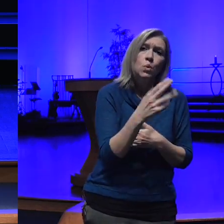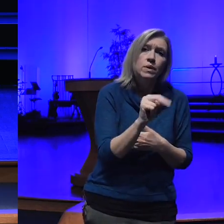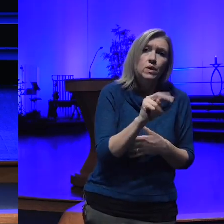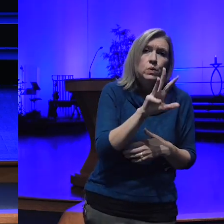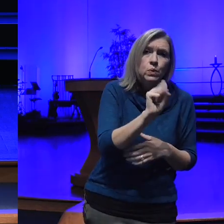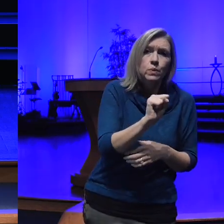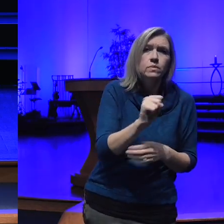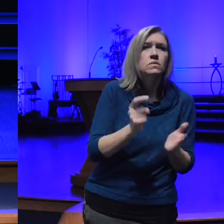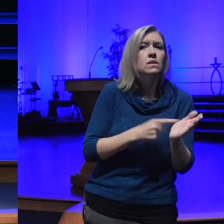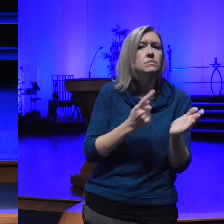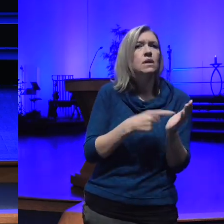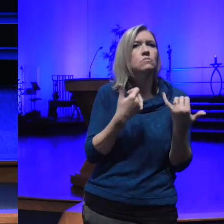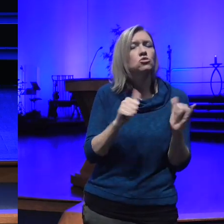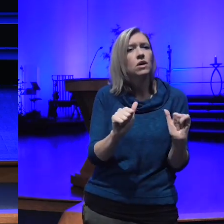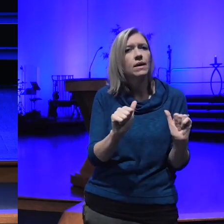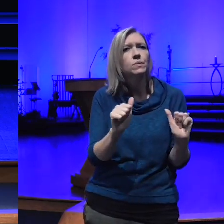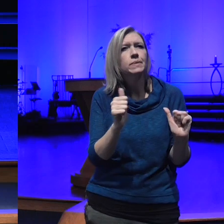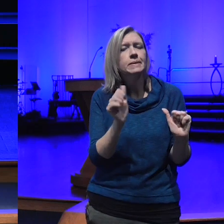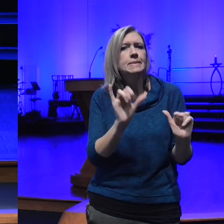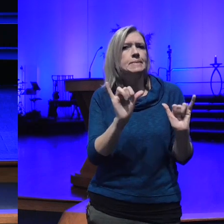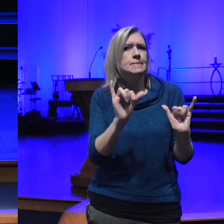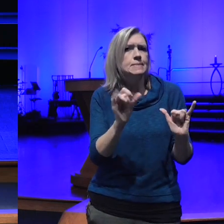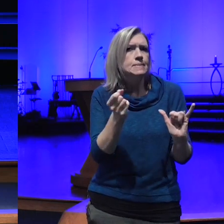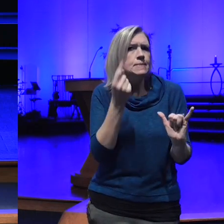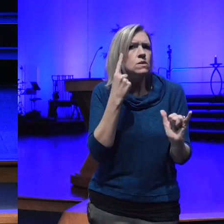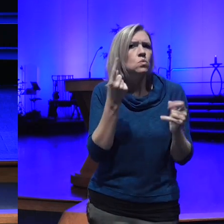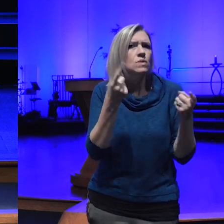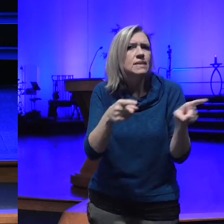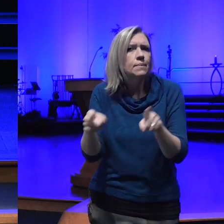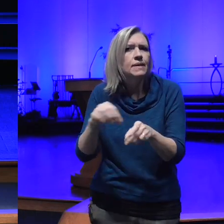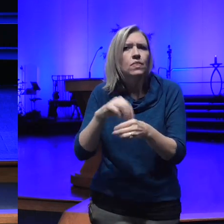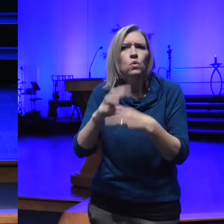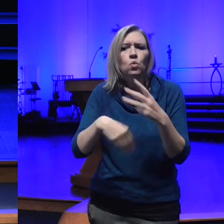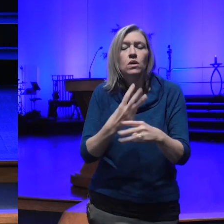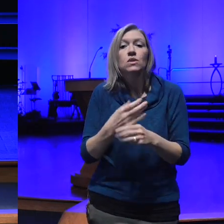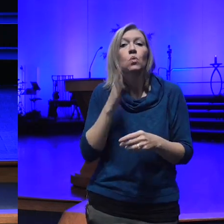what's going on in the world and I've watched the commercials and there'll be a commercial that says